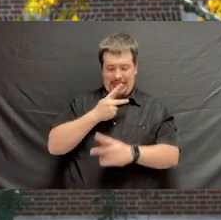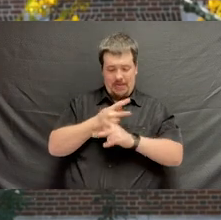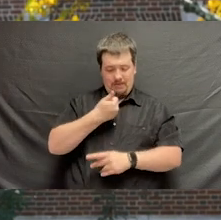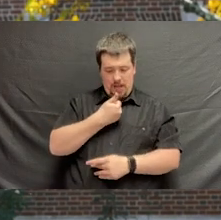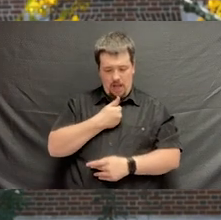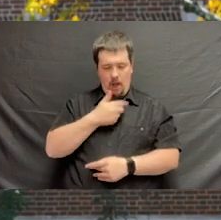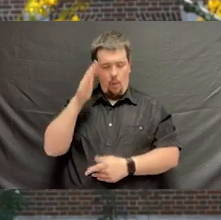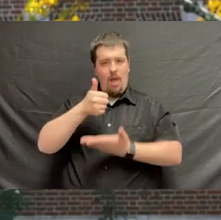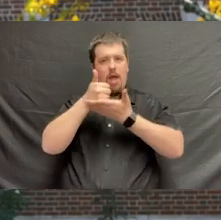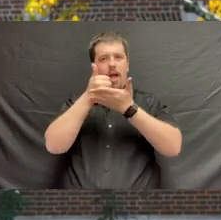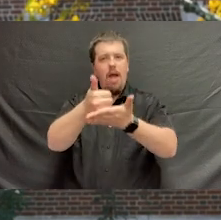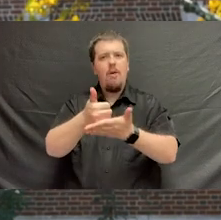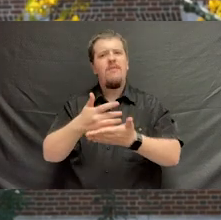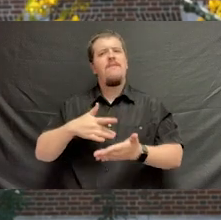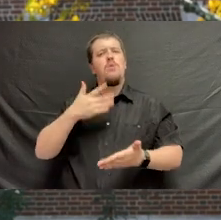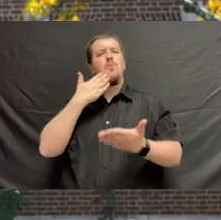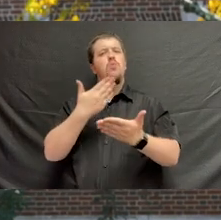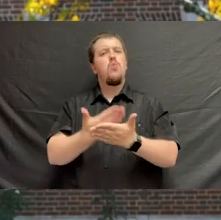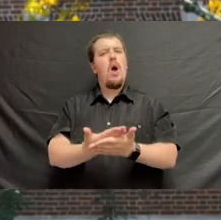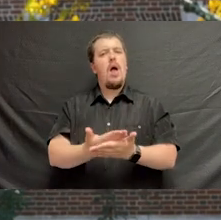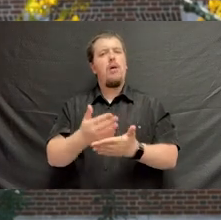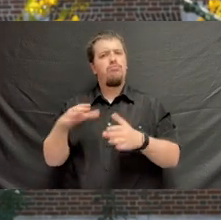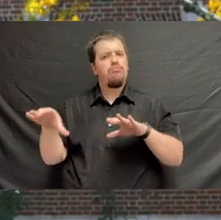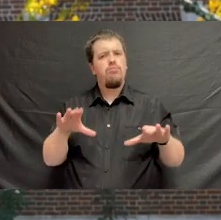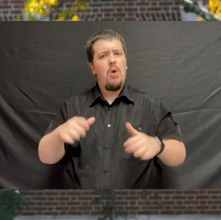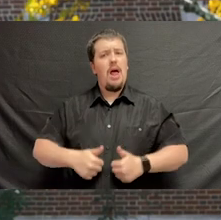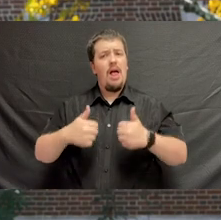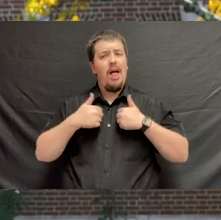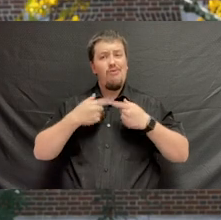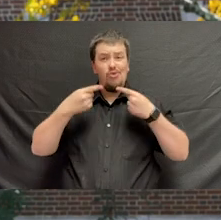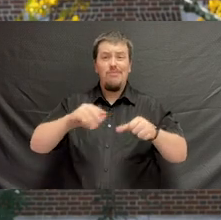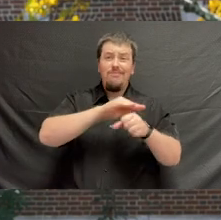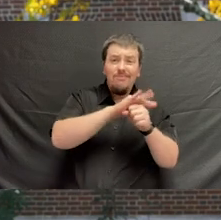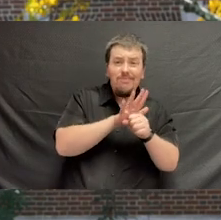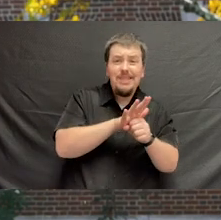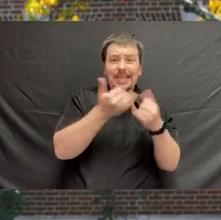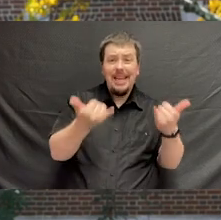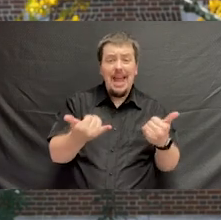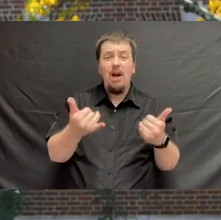and all the above areas will give you wellbeing. During this pandemic, this need is so important